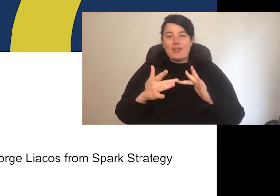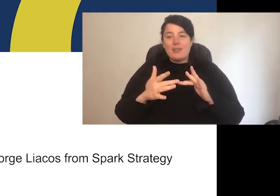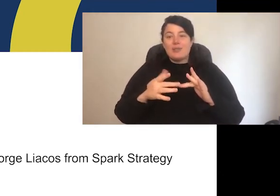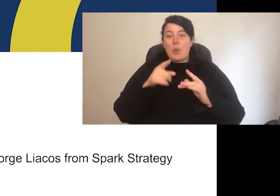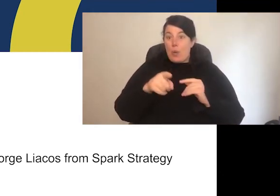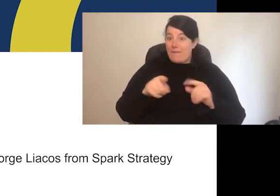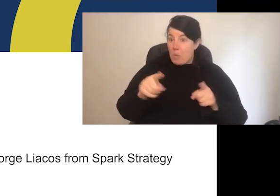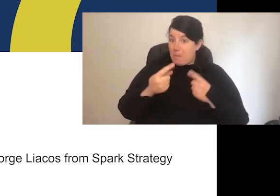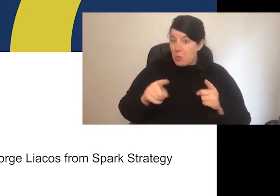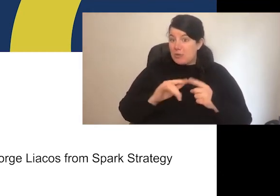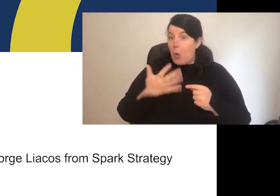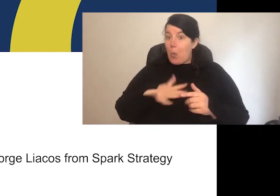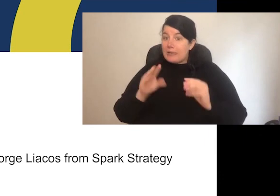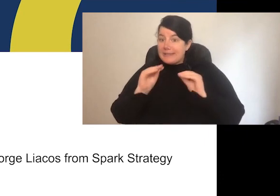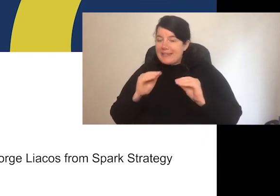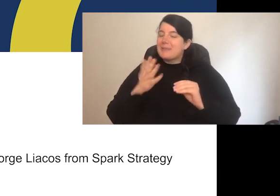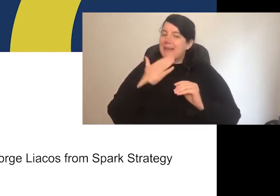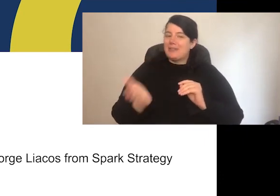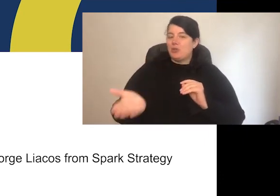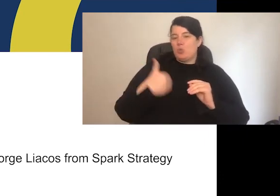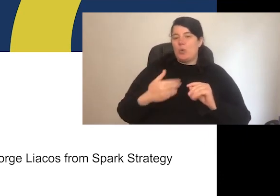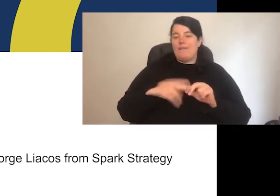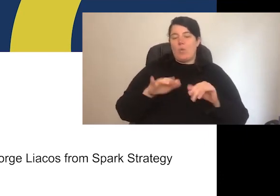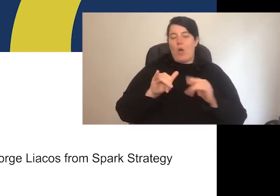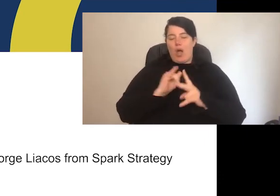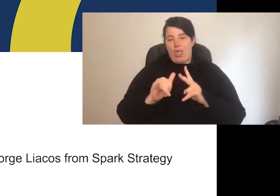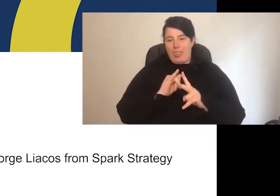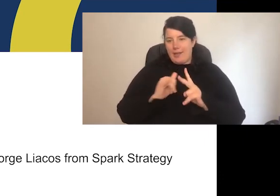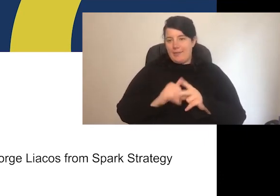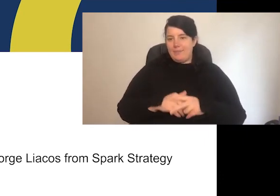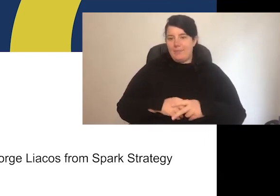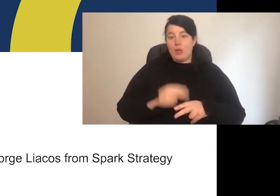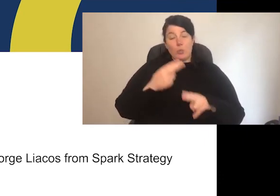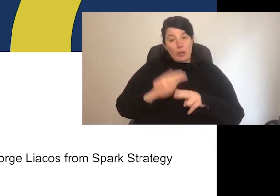way inclined, please join us. And remember to